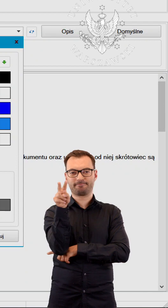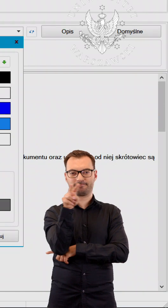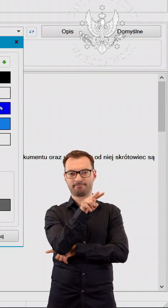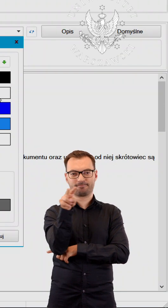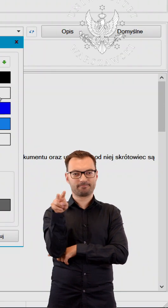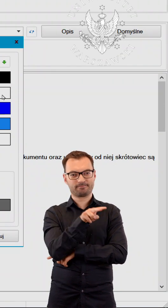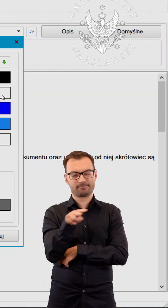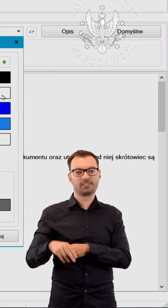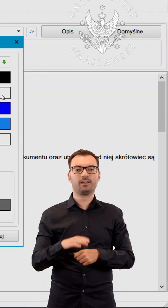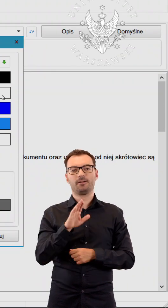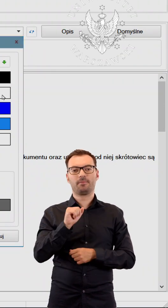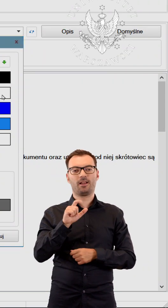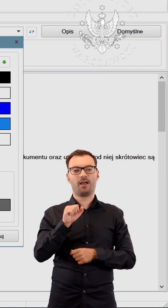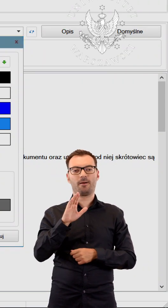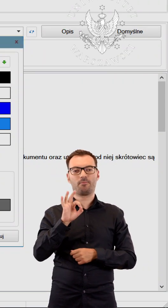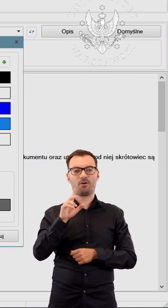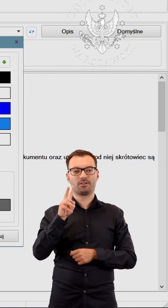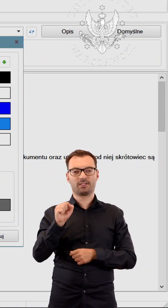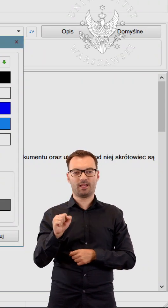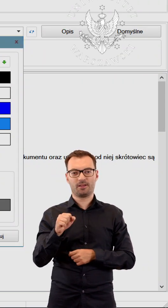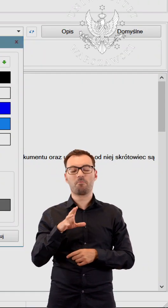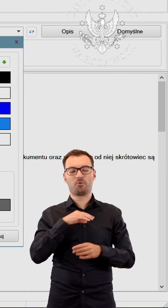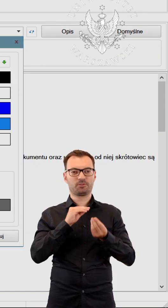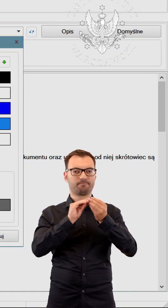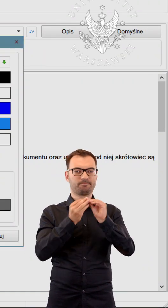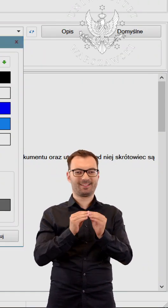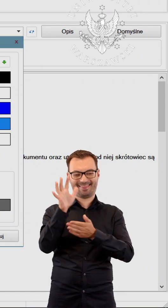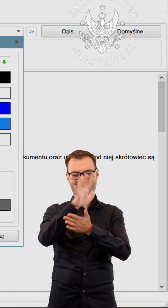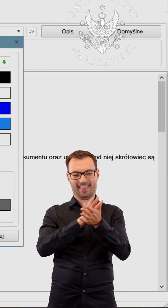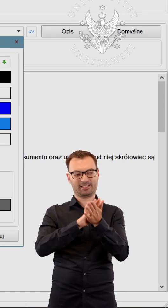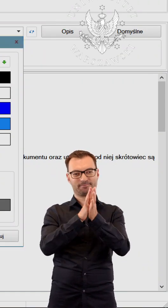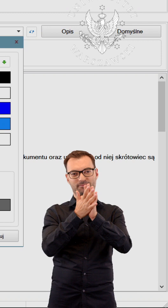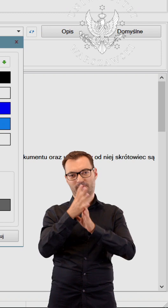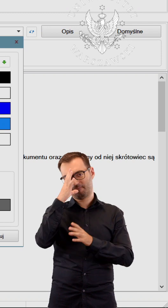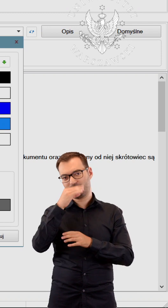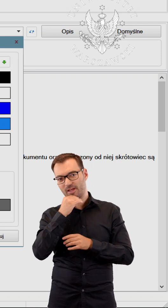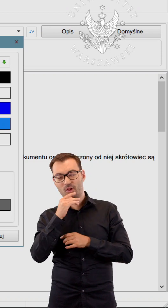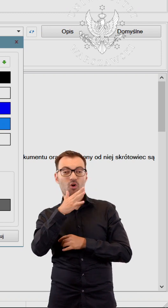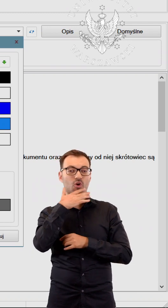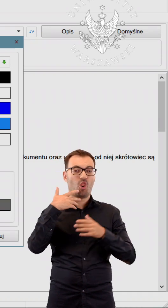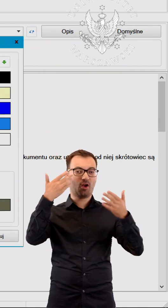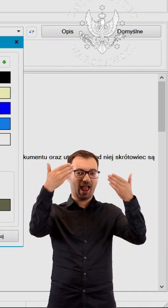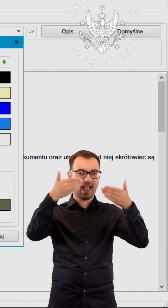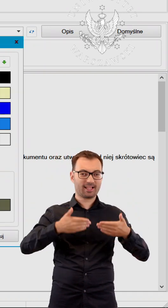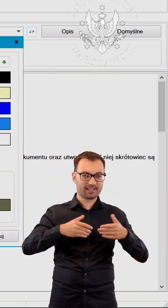Balabolka allows us to customise both the appearance of the text and the colours of the screen,